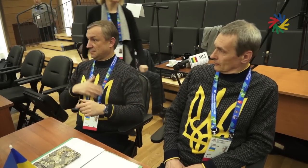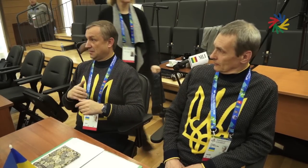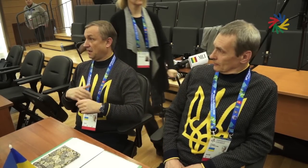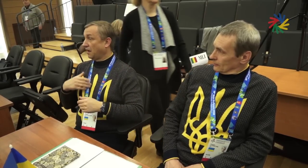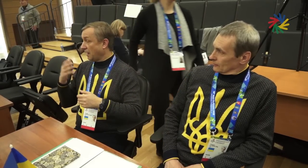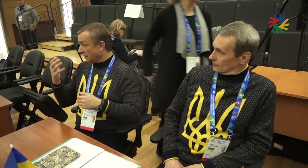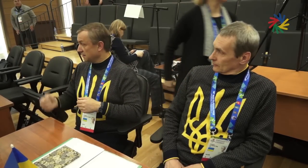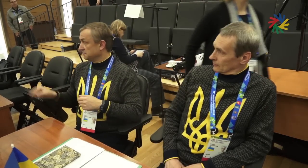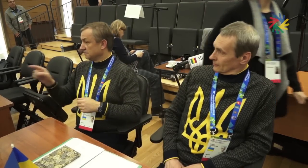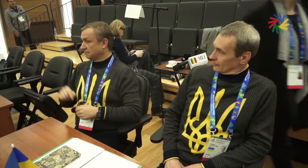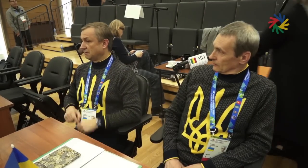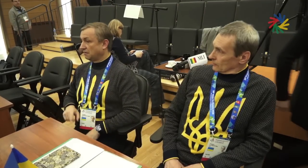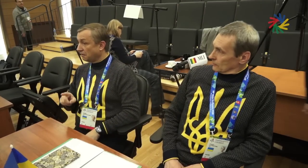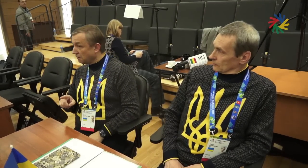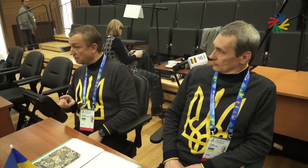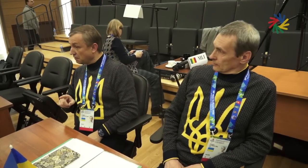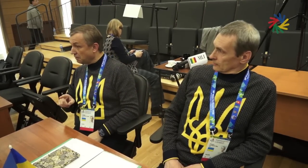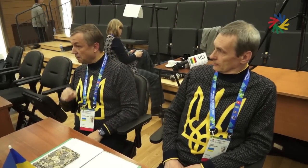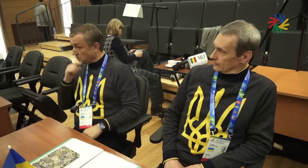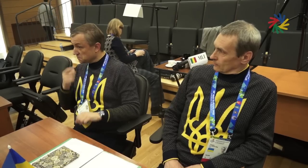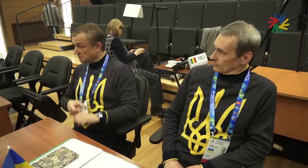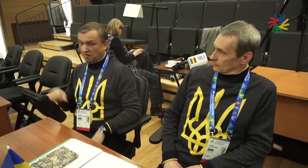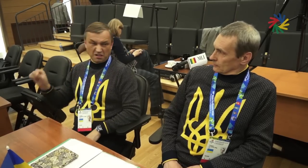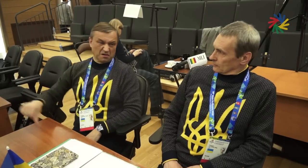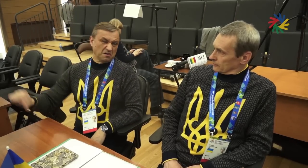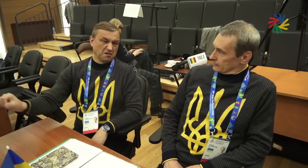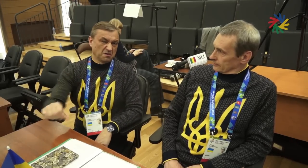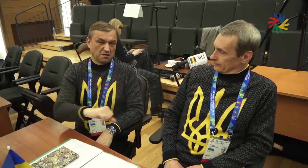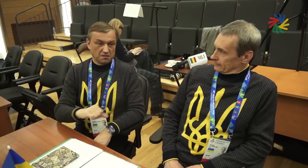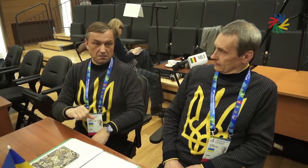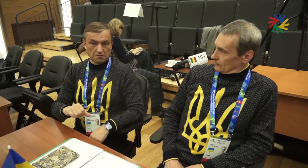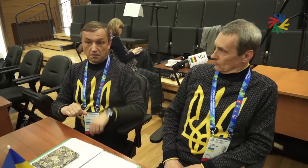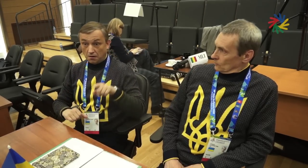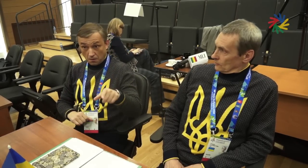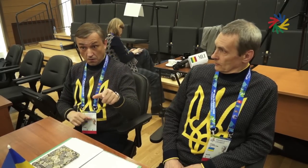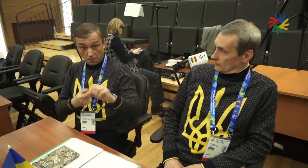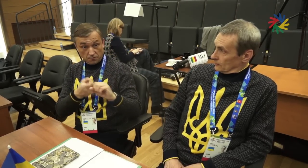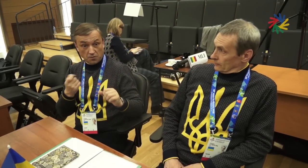There were situations where people discriminated against other countries, for instance, Russia. People differ the